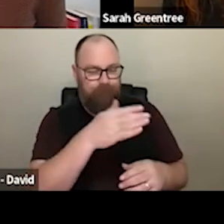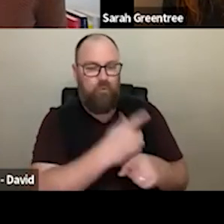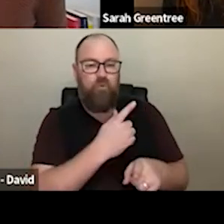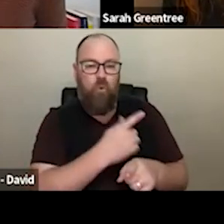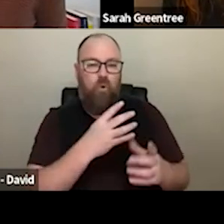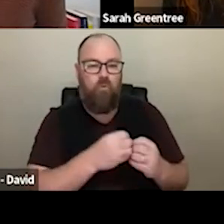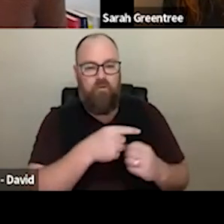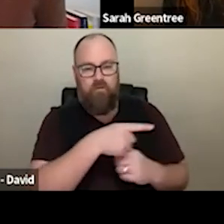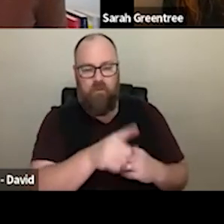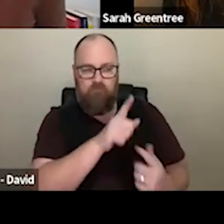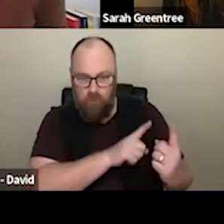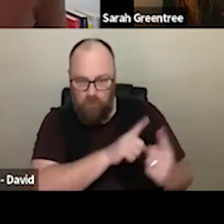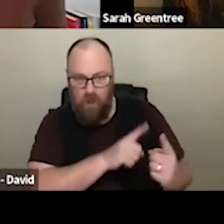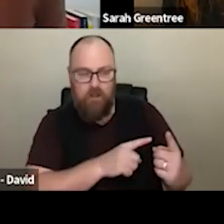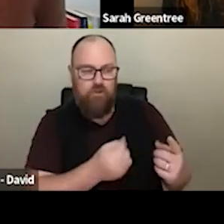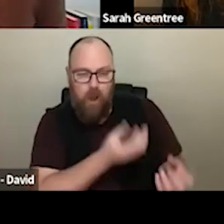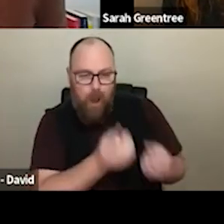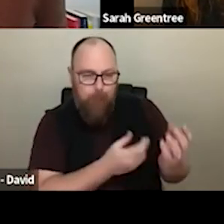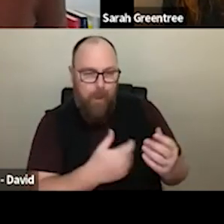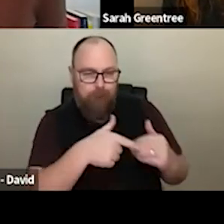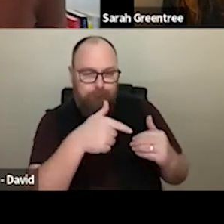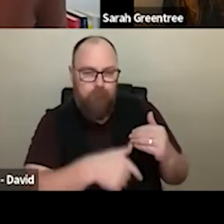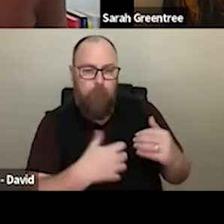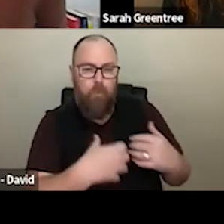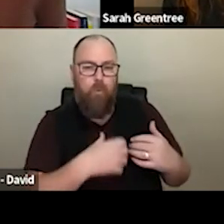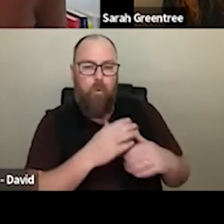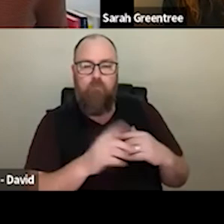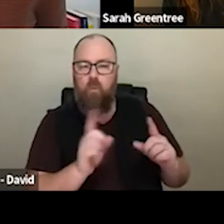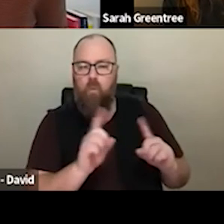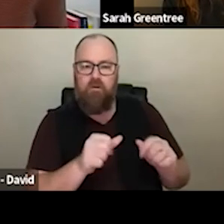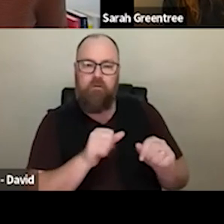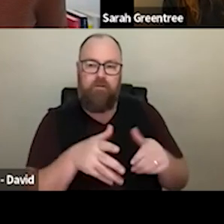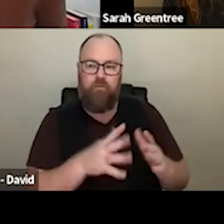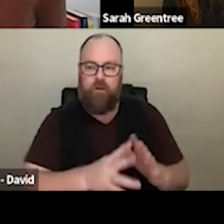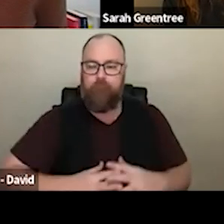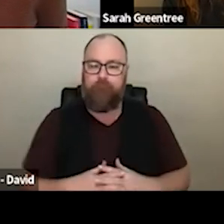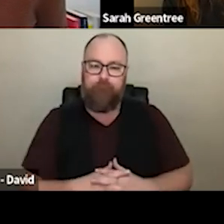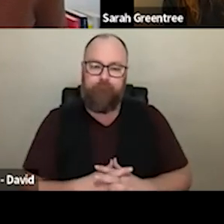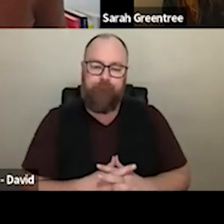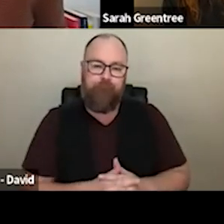of their activities, so it is quite a nuanced sort of talk to one of the heads of practice, or me to to sort of just unpack some of that a little bit in terms of what the best approach might be discussion. So (unknown name) I